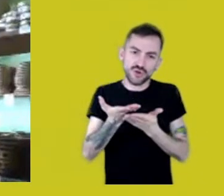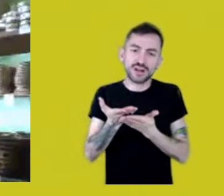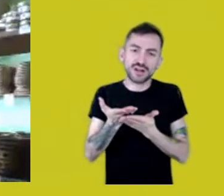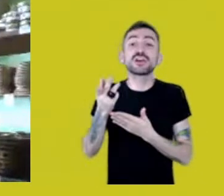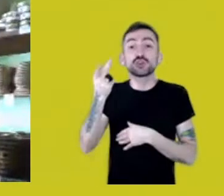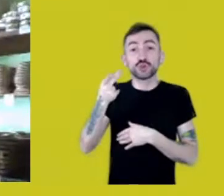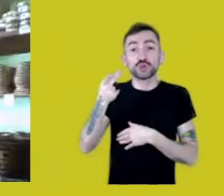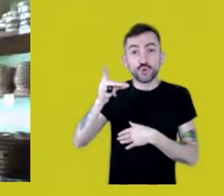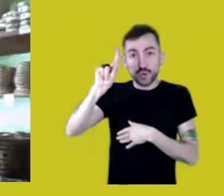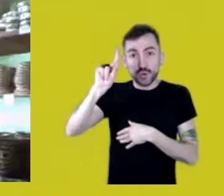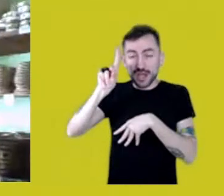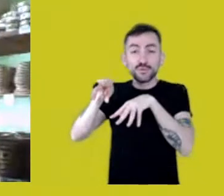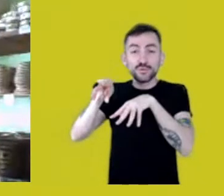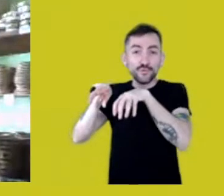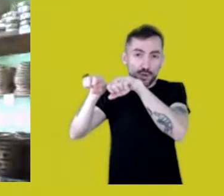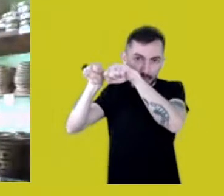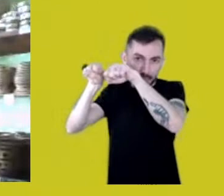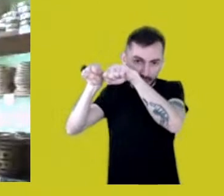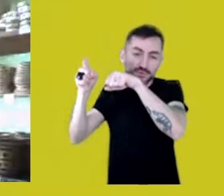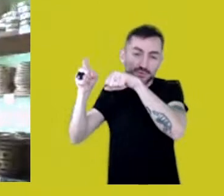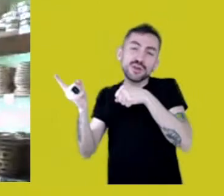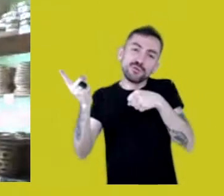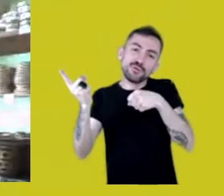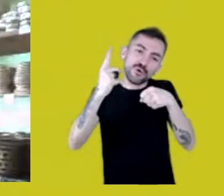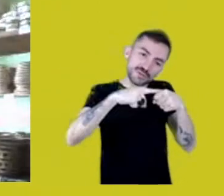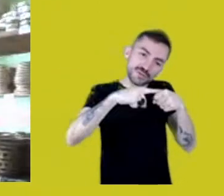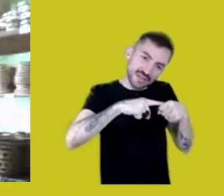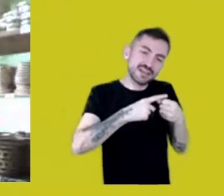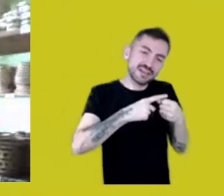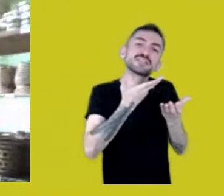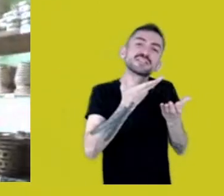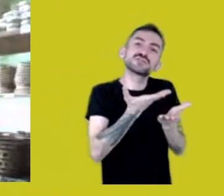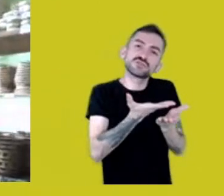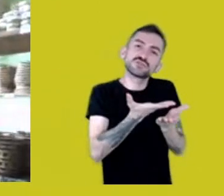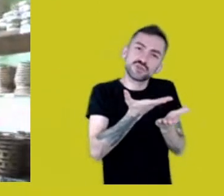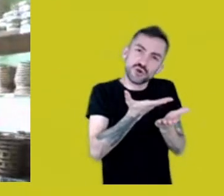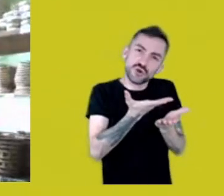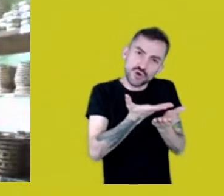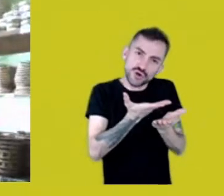to one of the communities where my relatives live, uncles and aunts